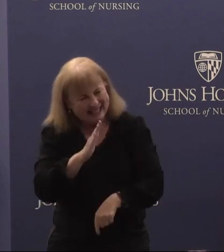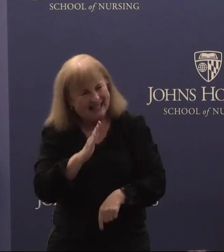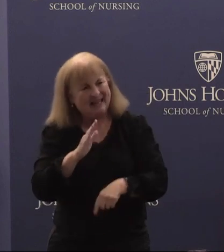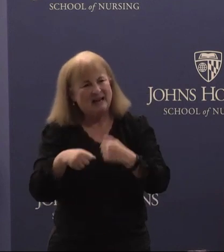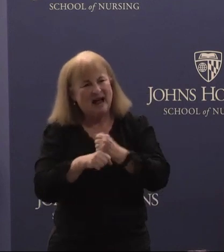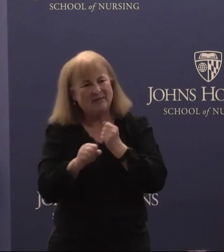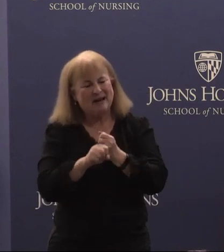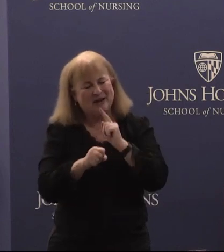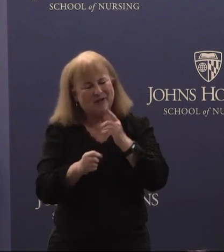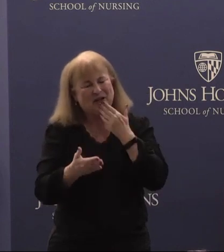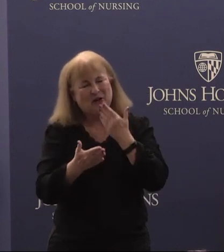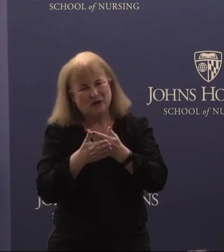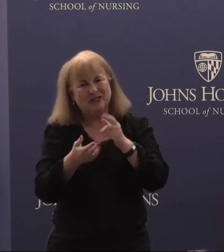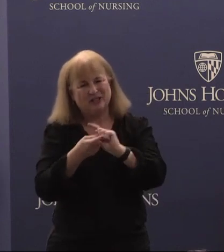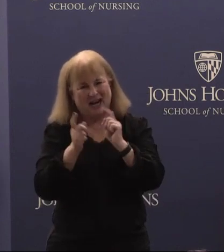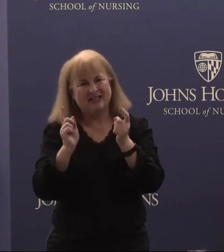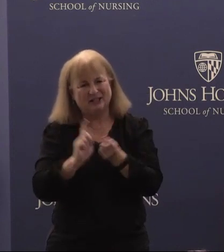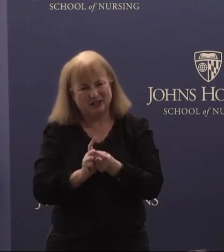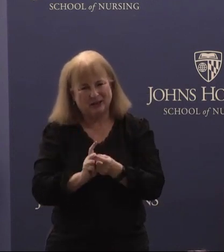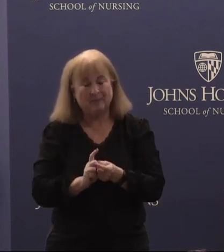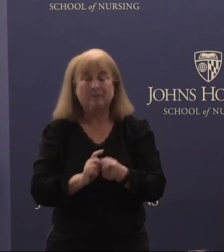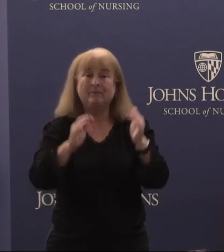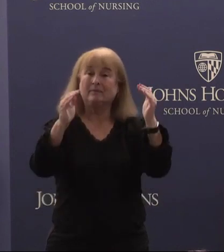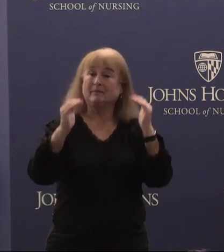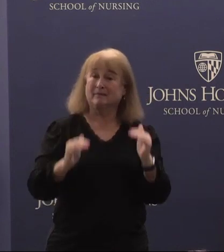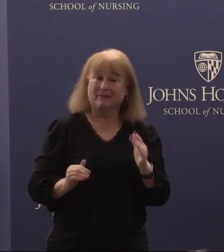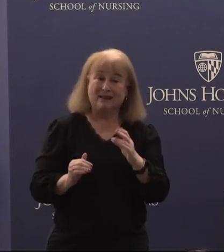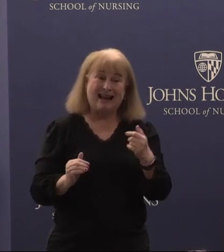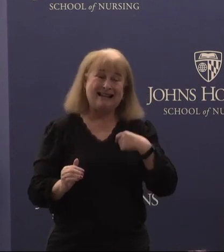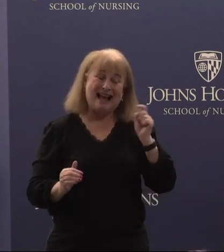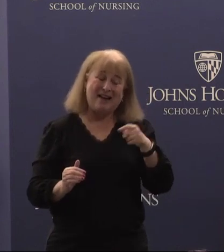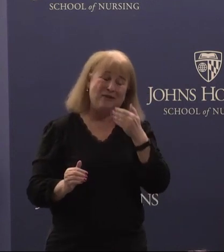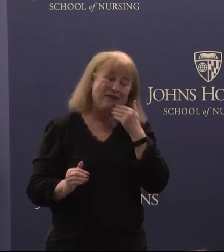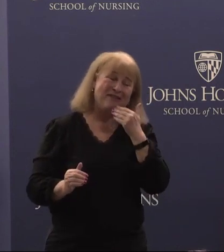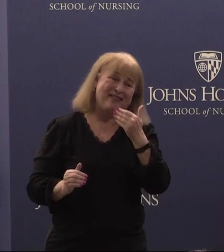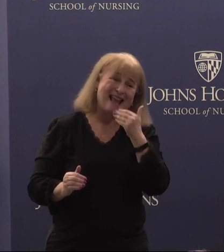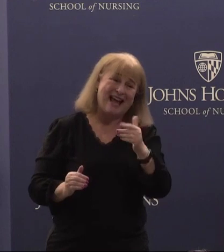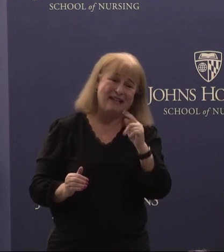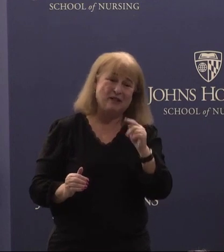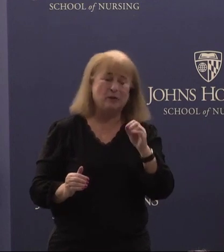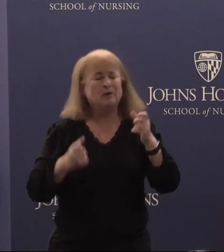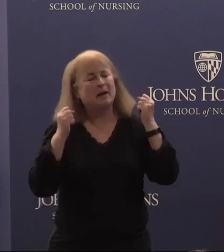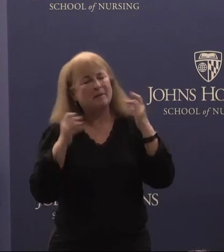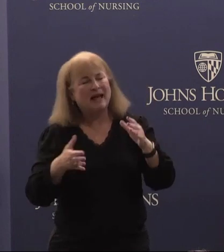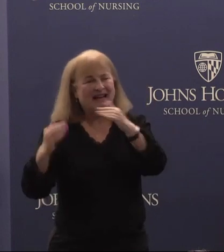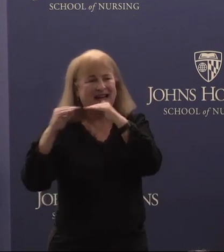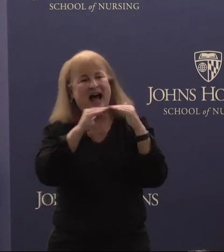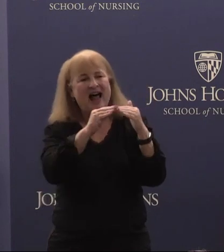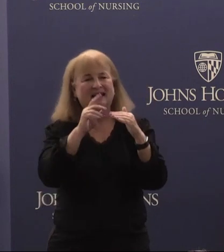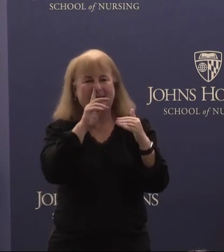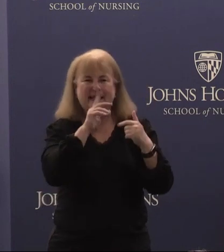really good change. And I have to give thanks to the many colleagues that I have the privilege and